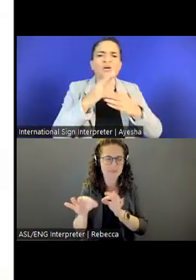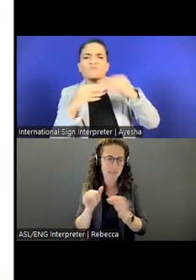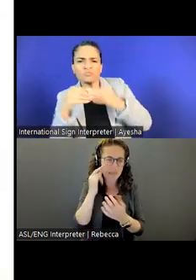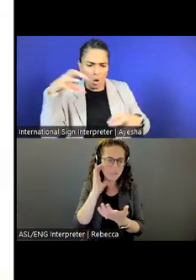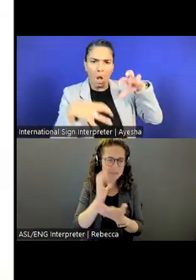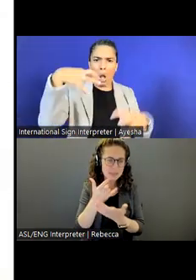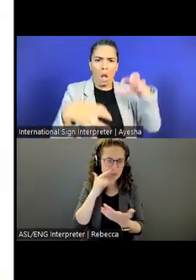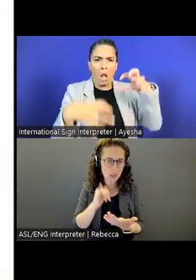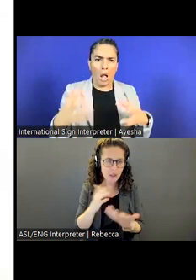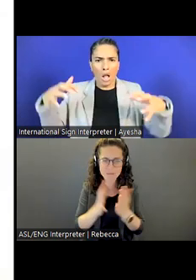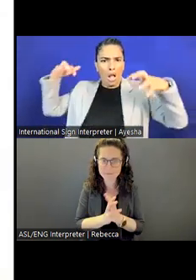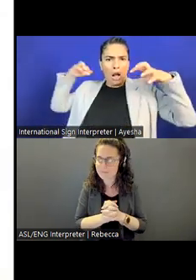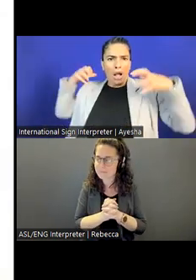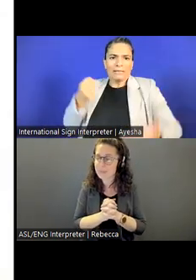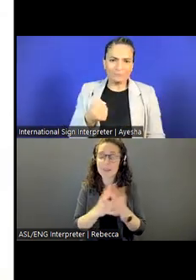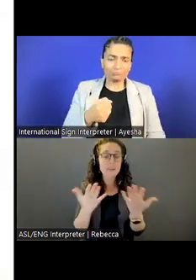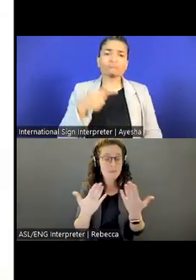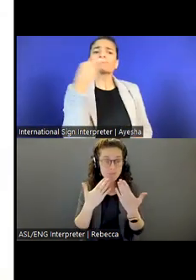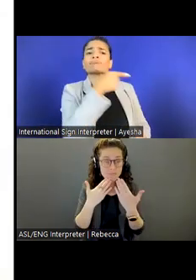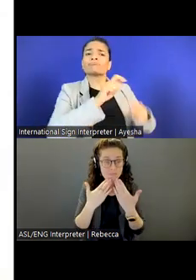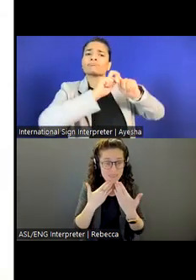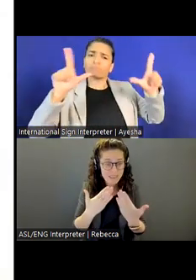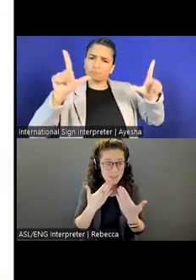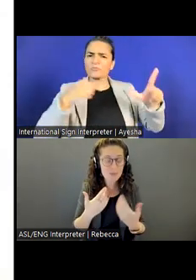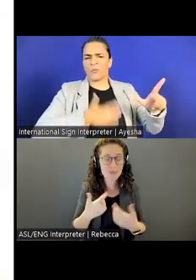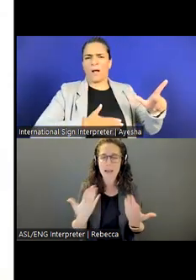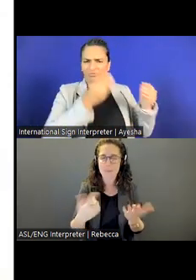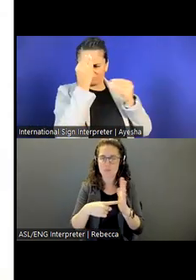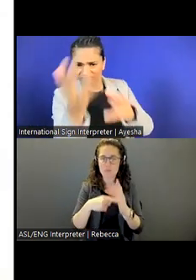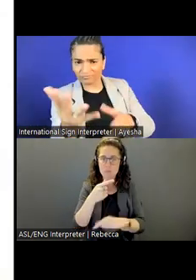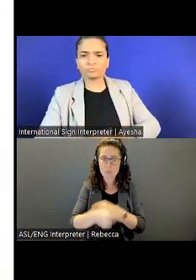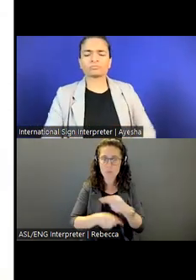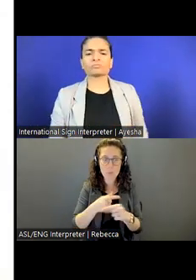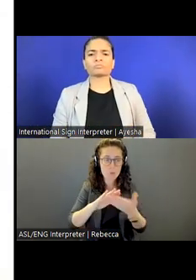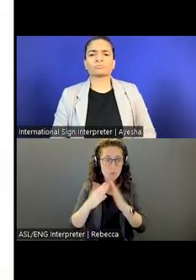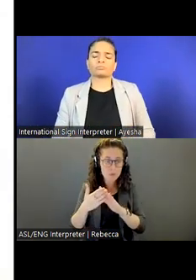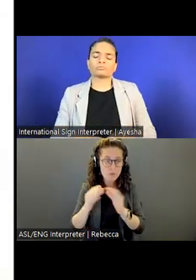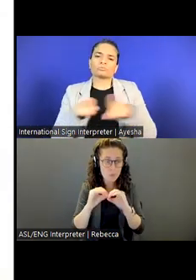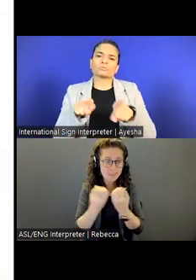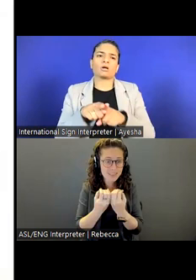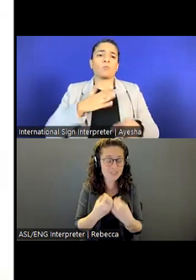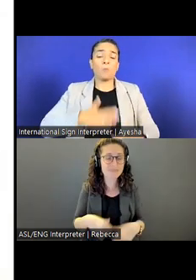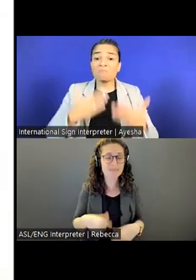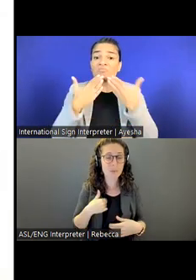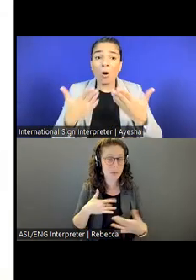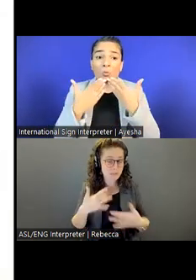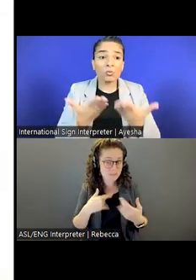But I want to say thank you on behalf of Global Communities. We're excited to hear from you!